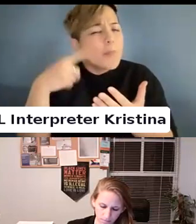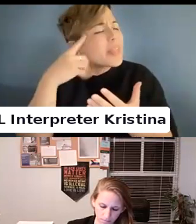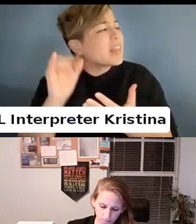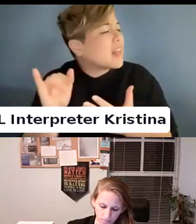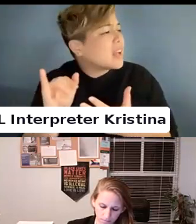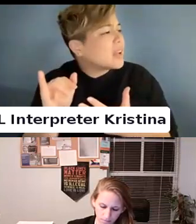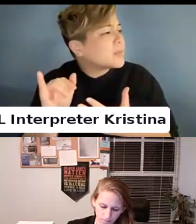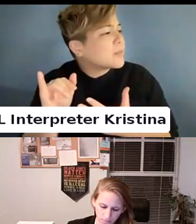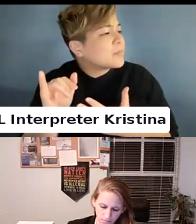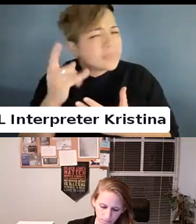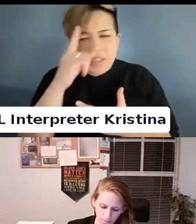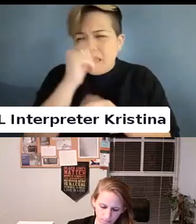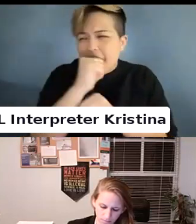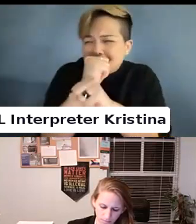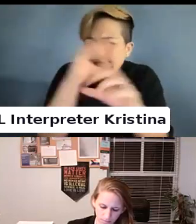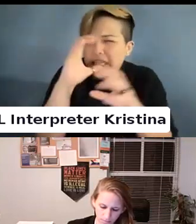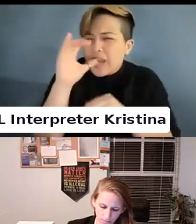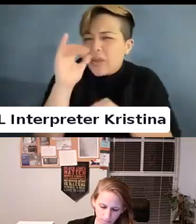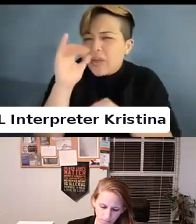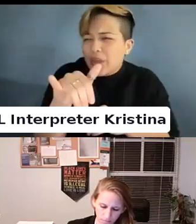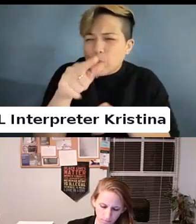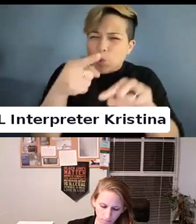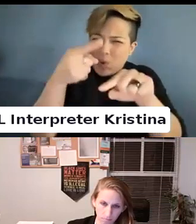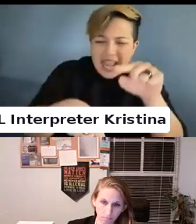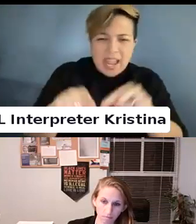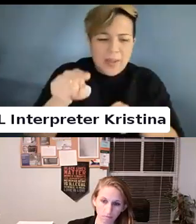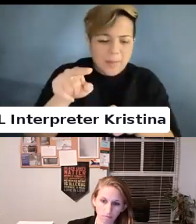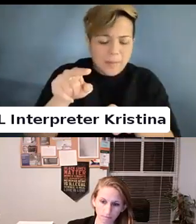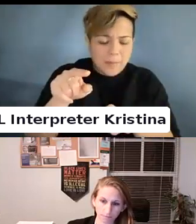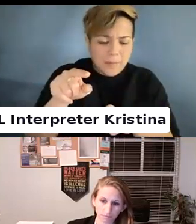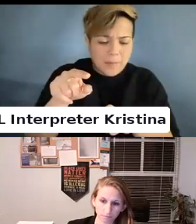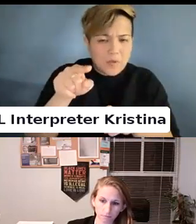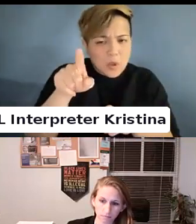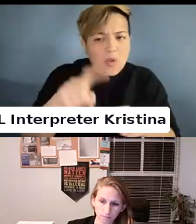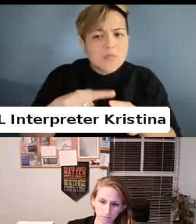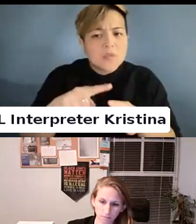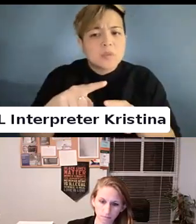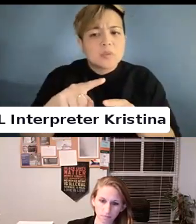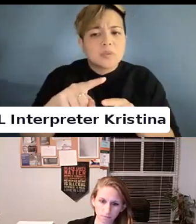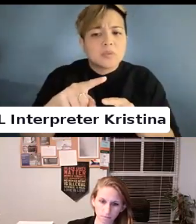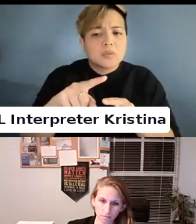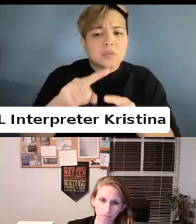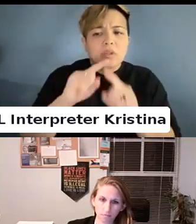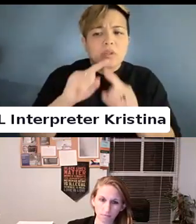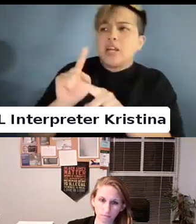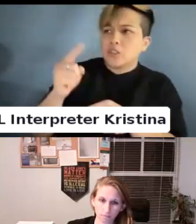The idea that you cannot be. You have to answer to being called this thing.